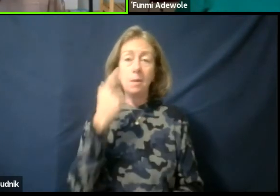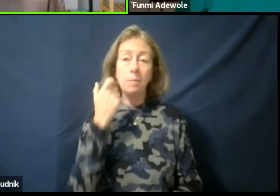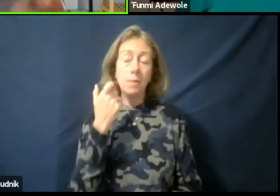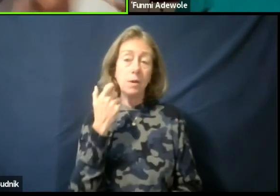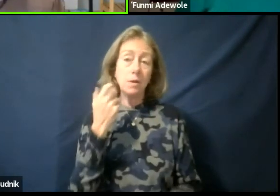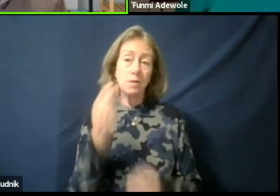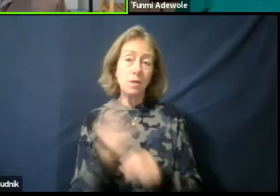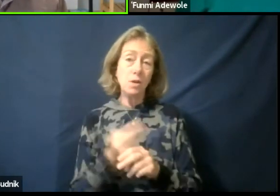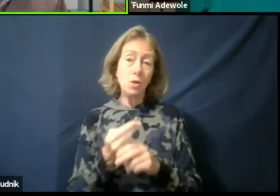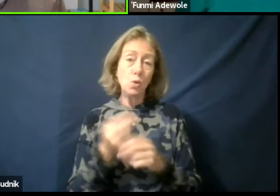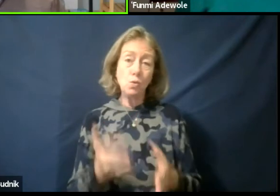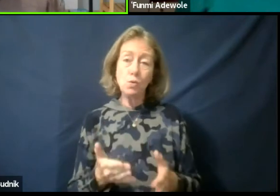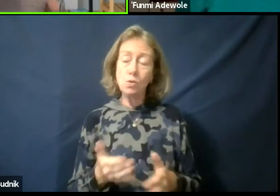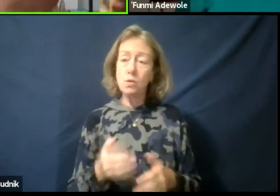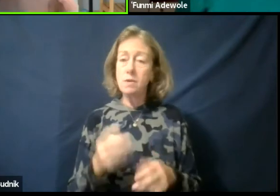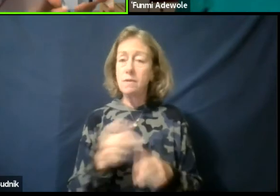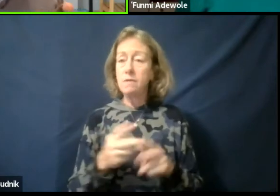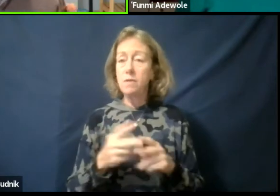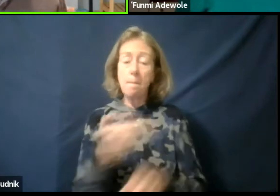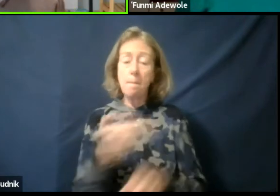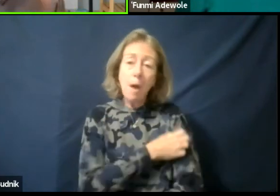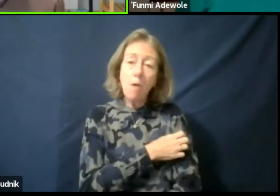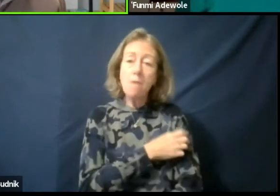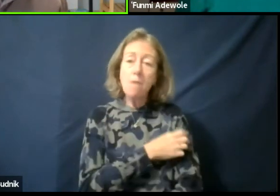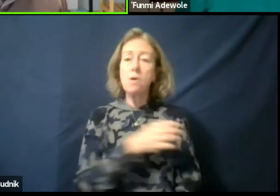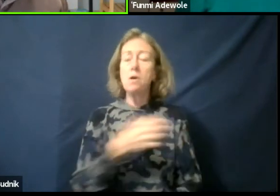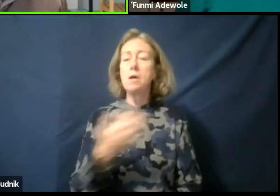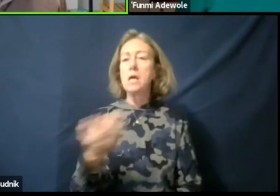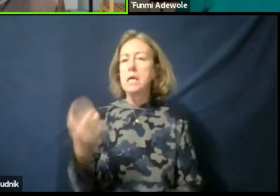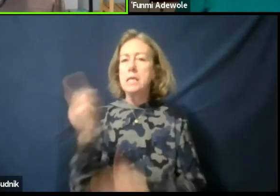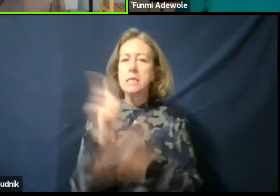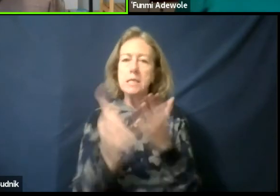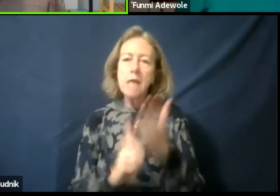The design is very powerful. The none text, the para-linguist you know,